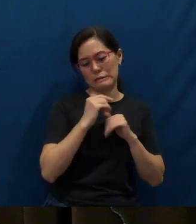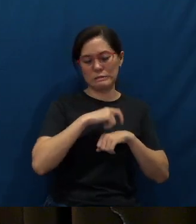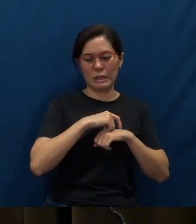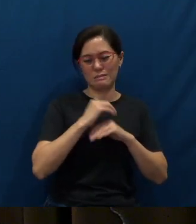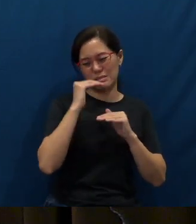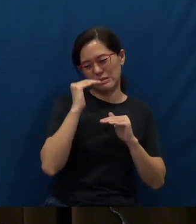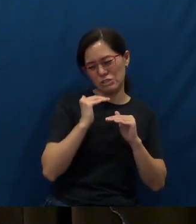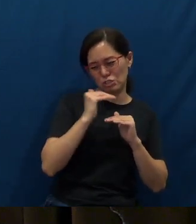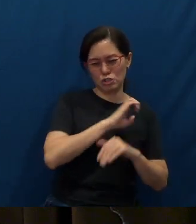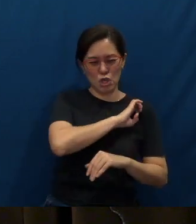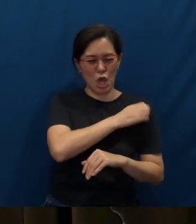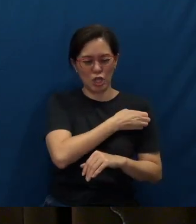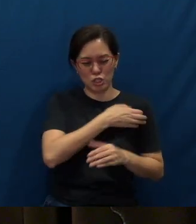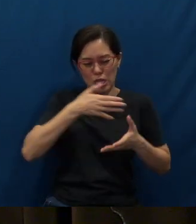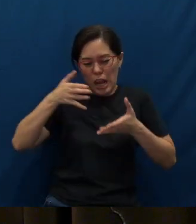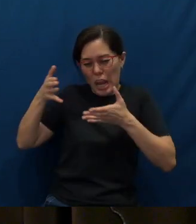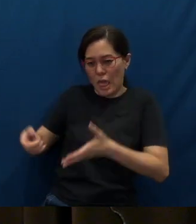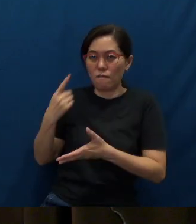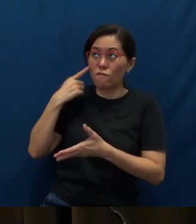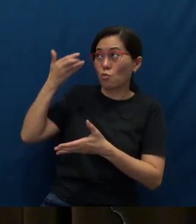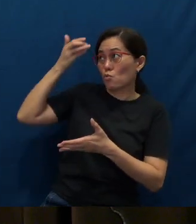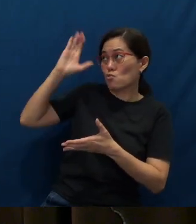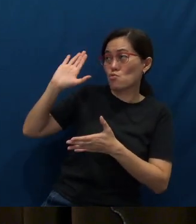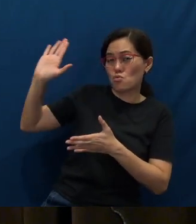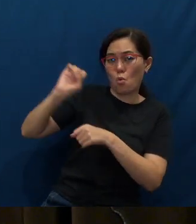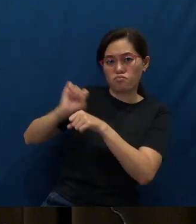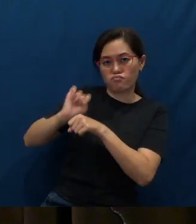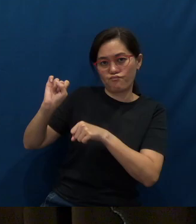left for the things of God. (It’s) time to think.